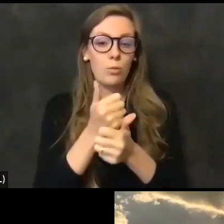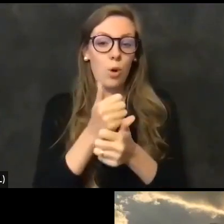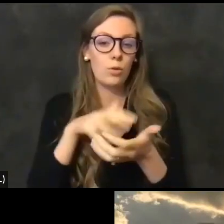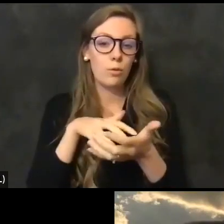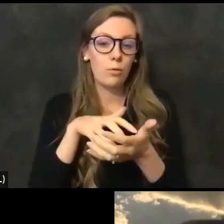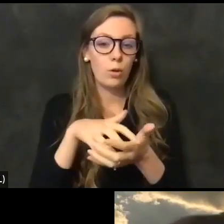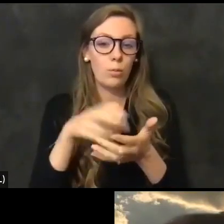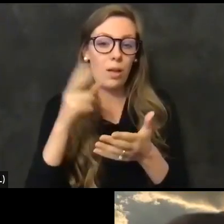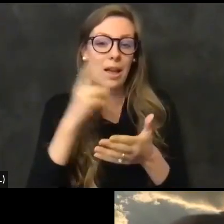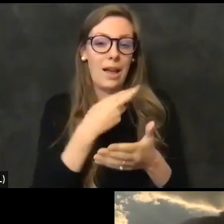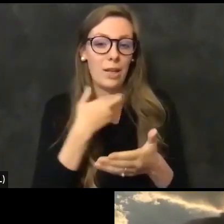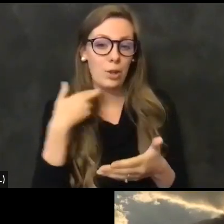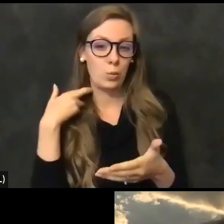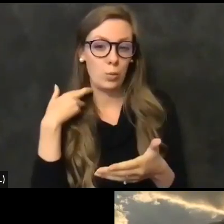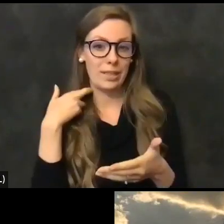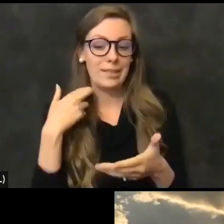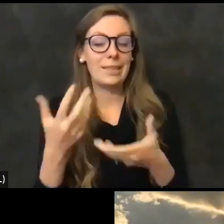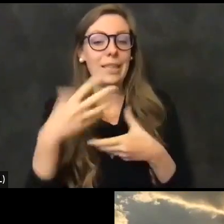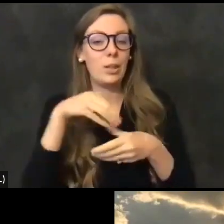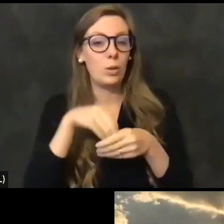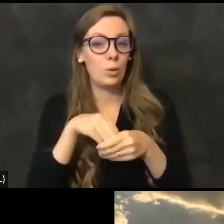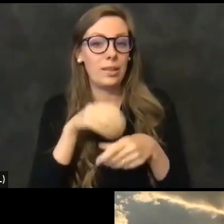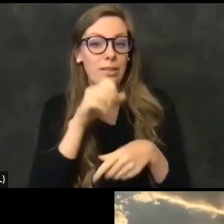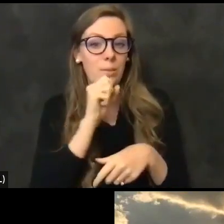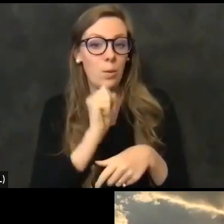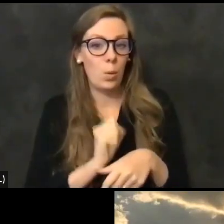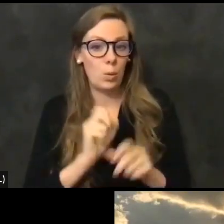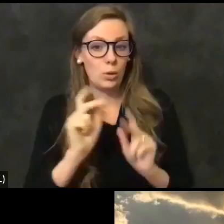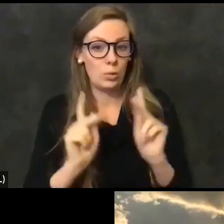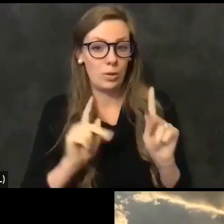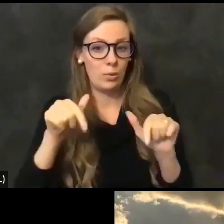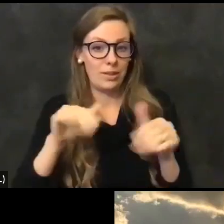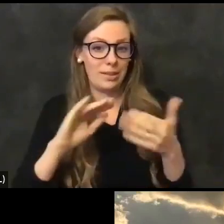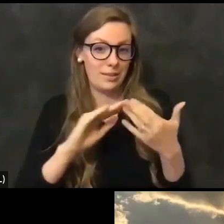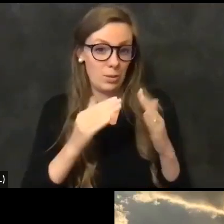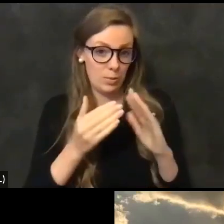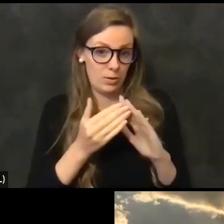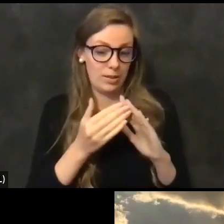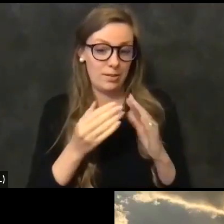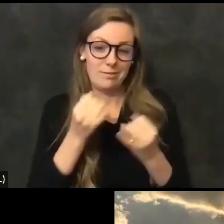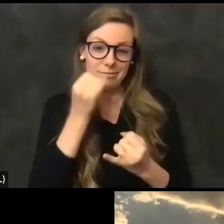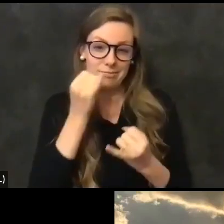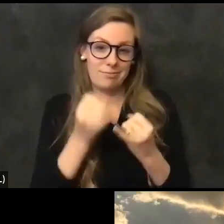some of the eldest members of our community. Finally, you'll get to hear more about what we're expecting in the near future in